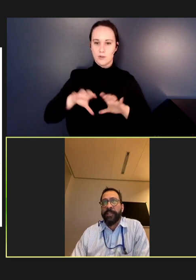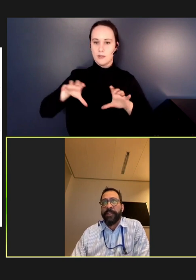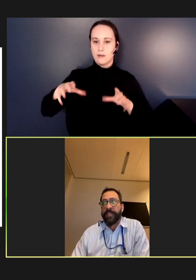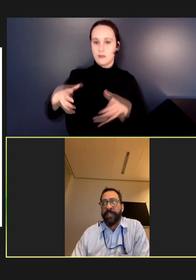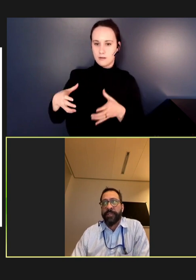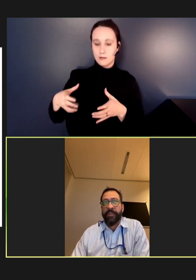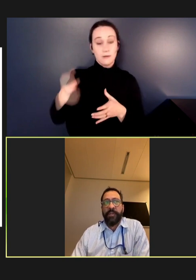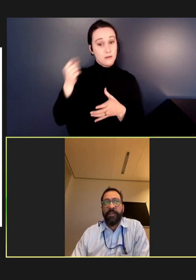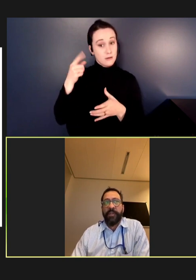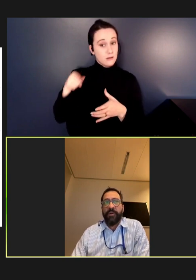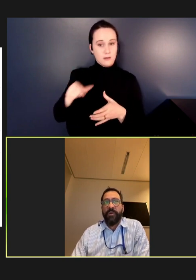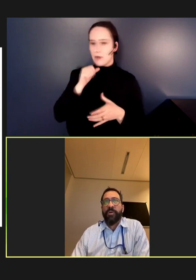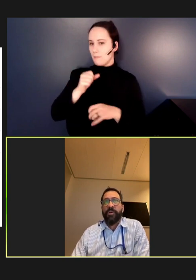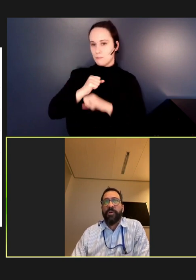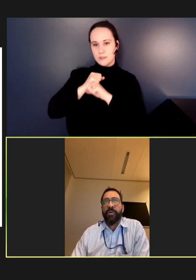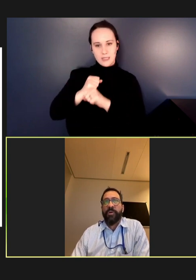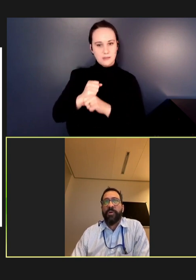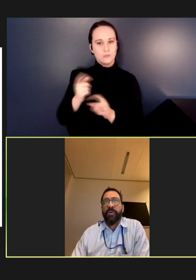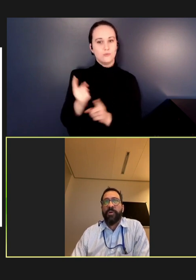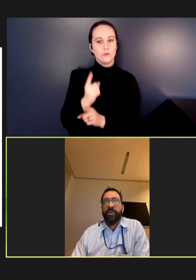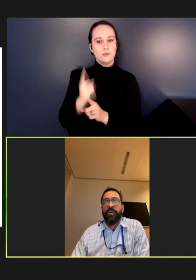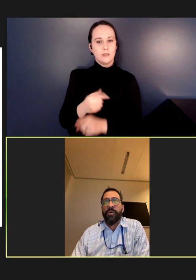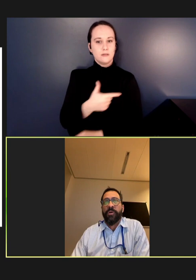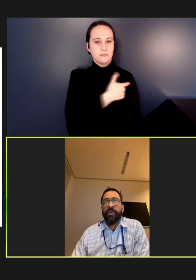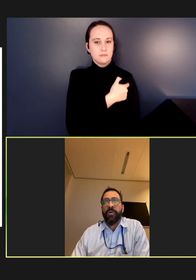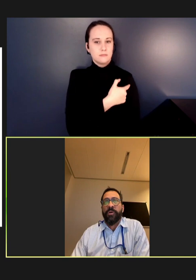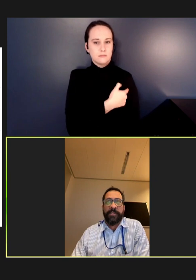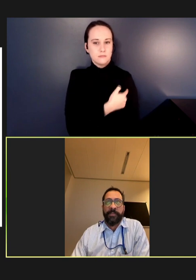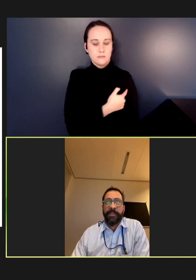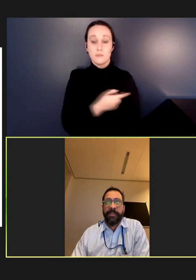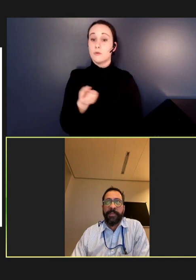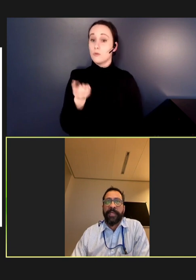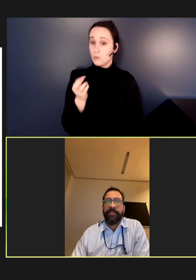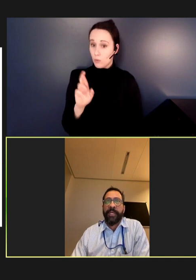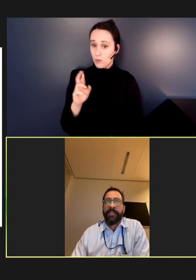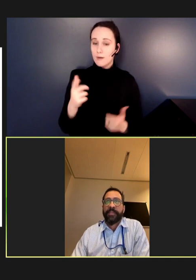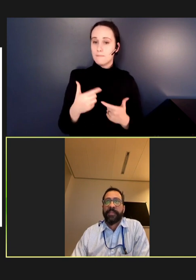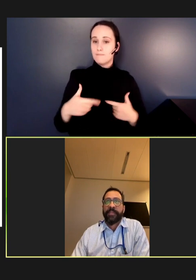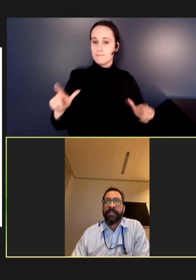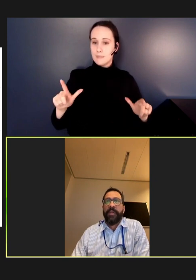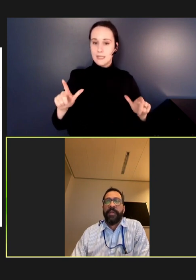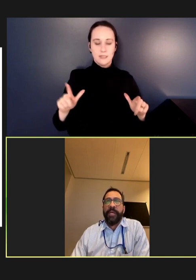immunization or through large-scale supplemental immunization campaigns.